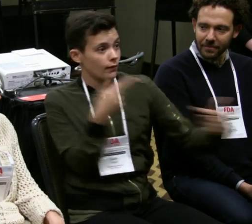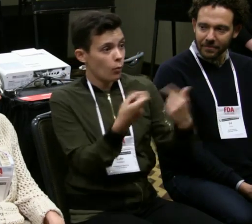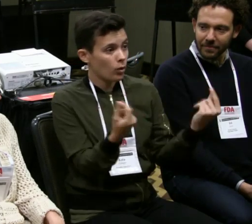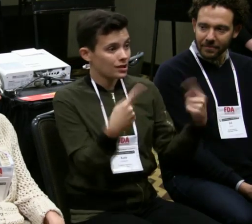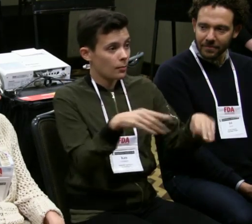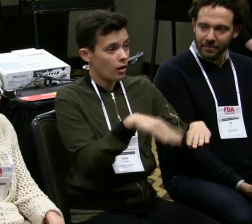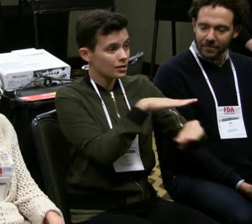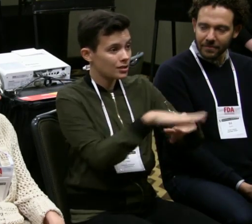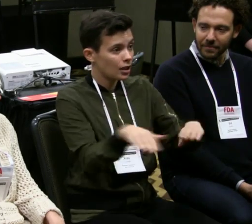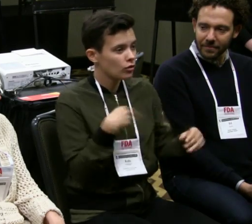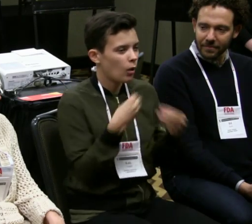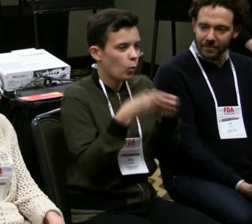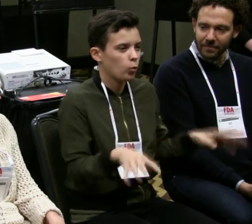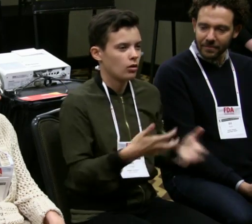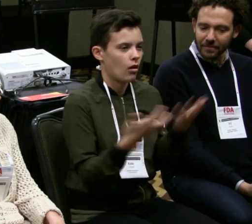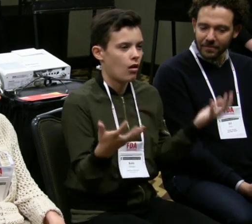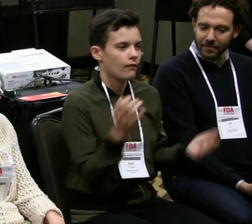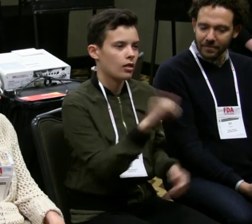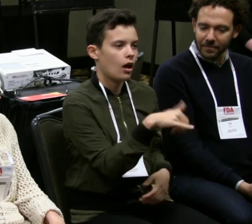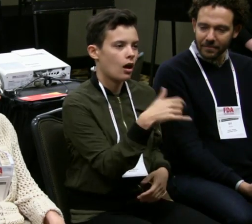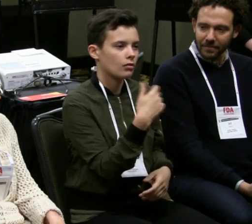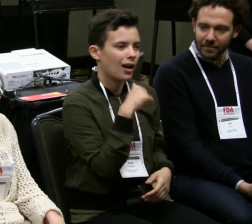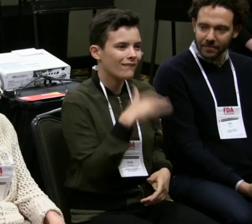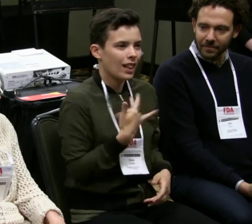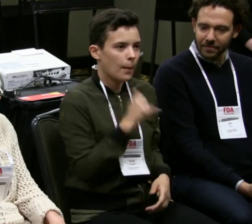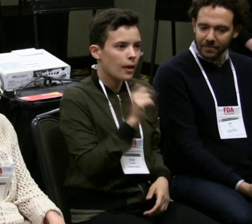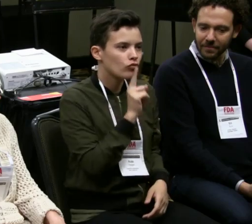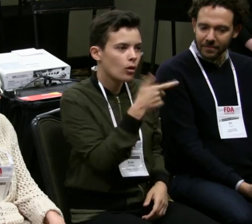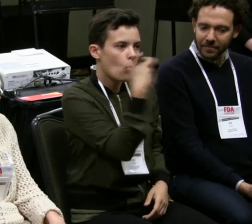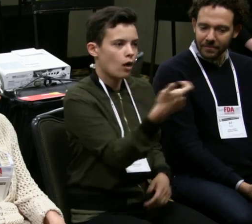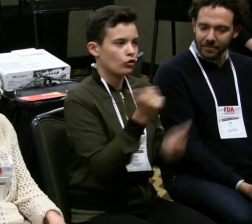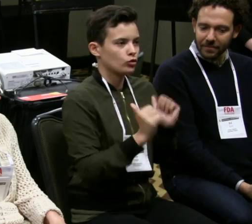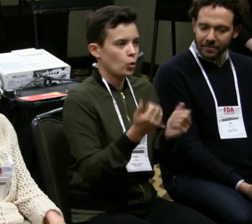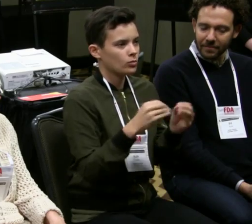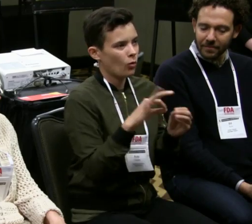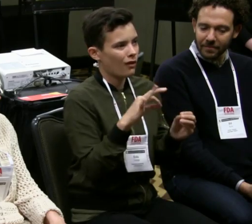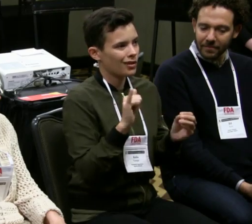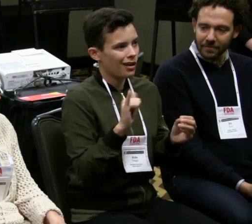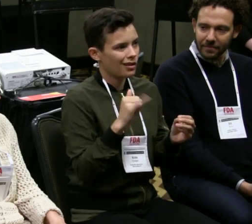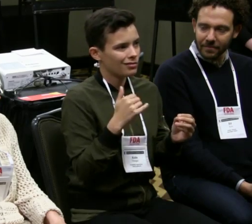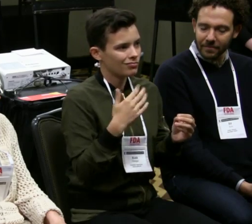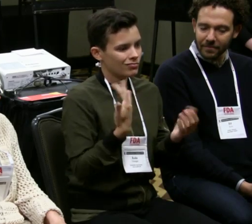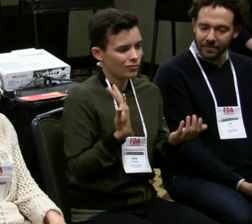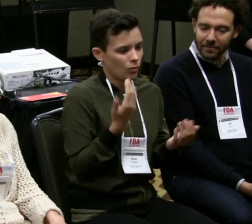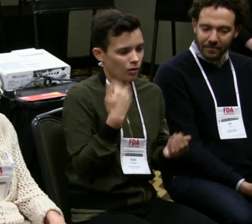and whether you have the interpreter or captioning, when you have the interpreter or the captioning separate from what's happening on the show,